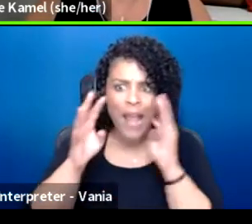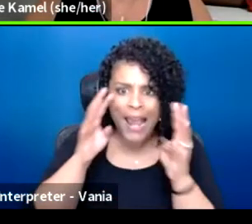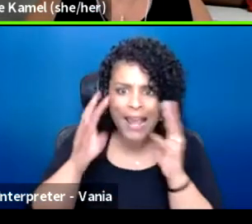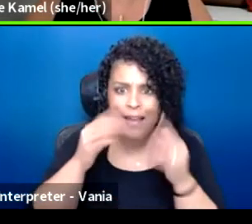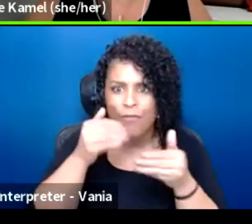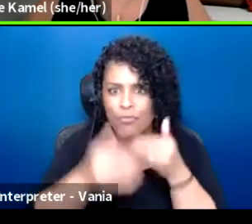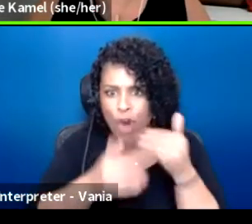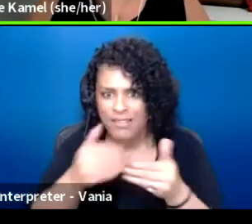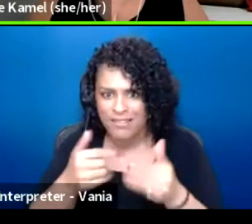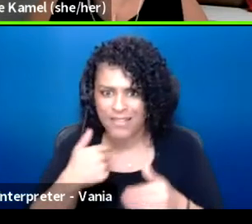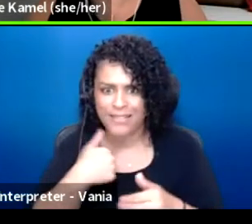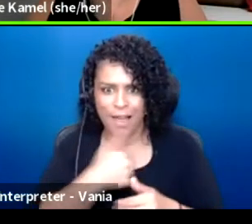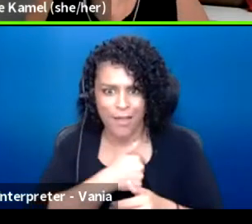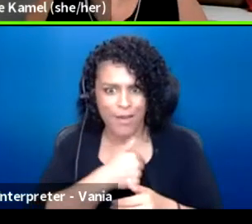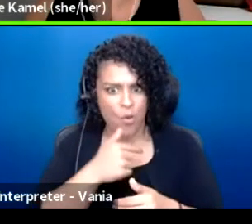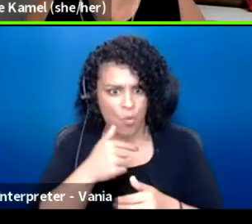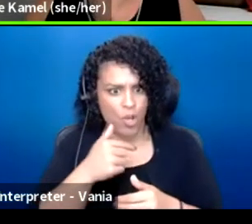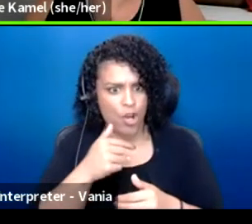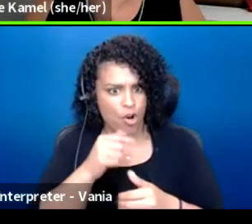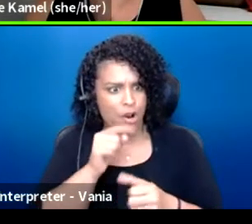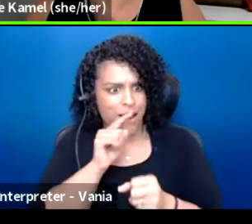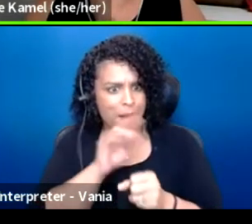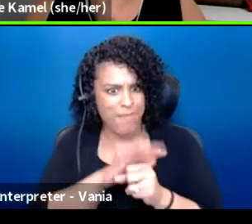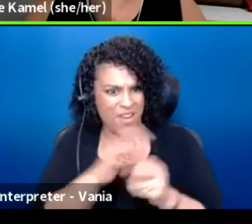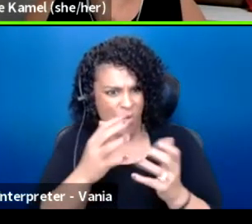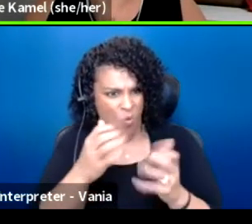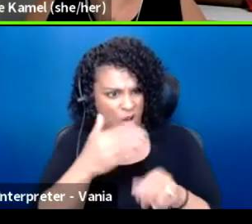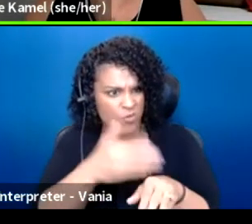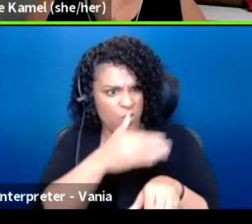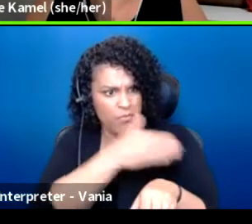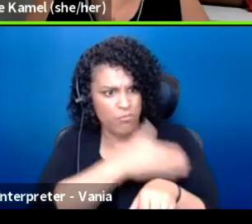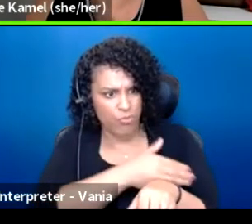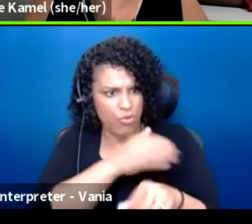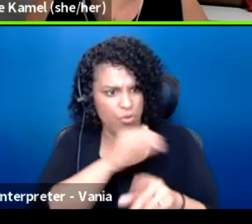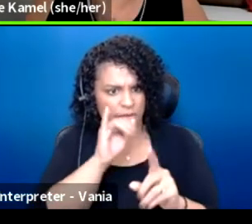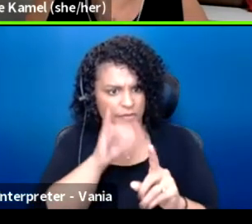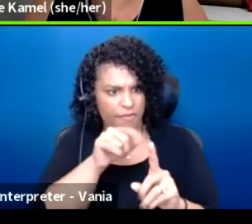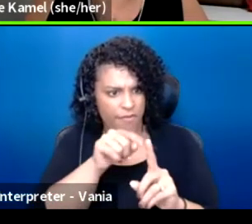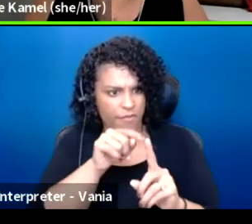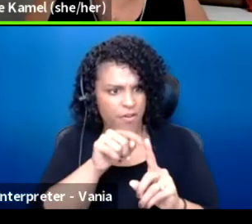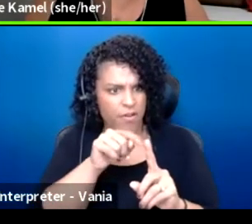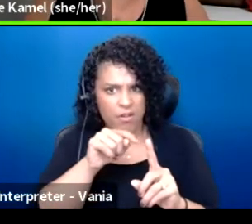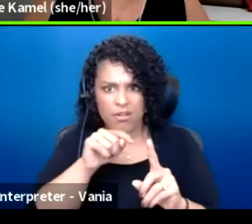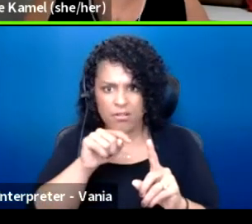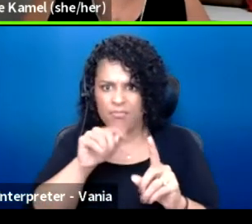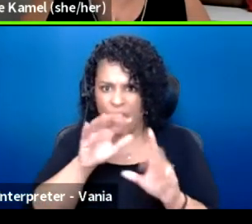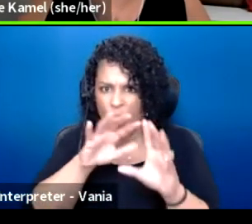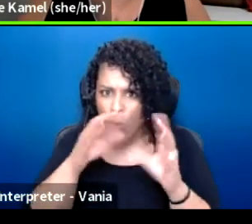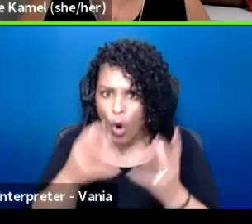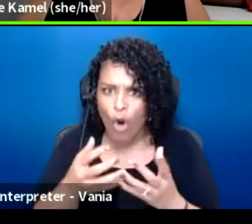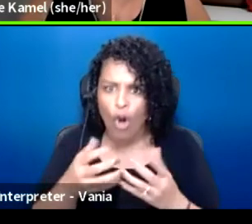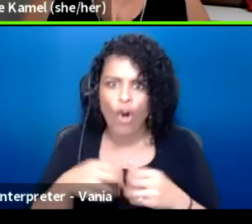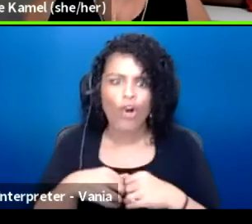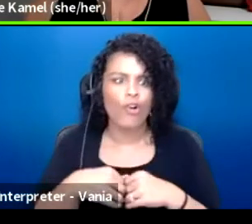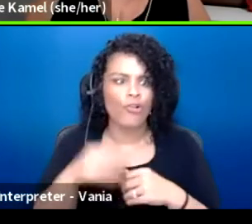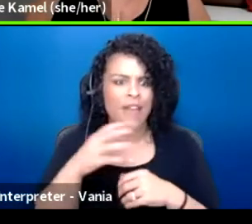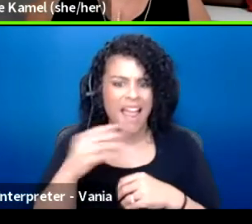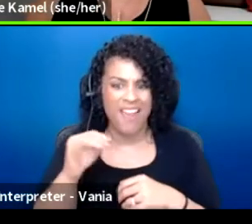to improve our world. To ask those big questions.